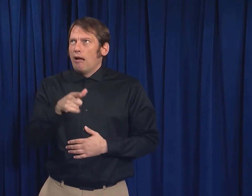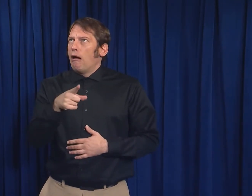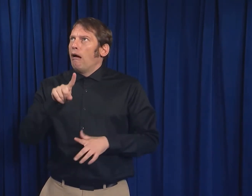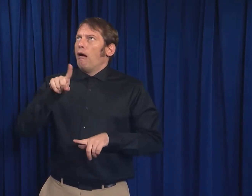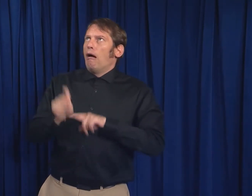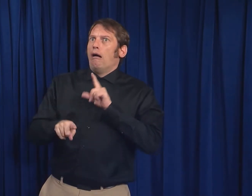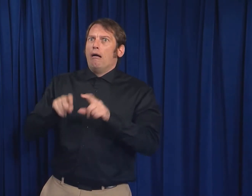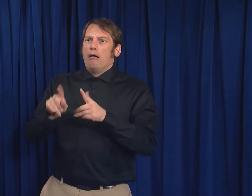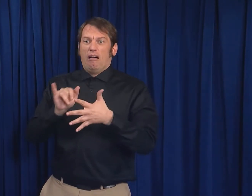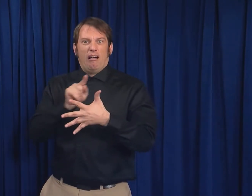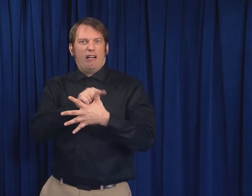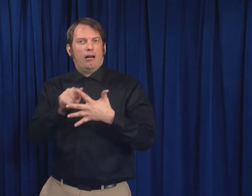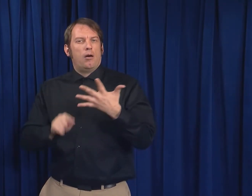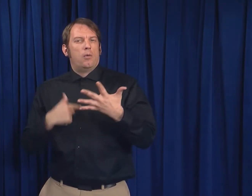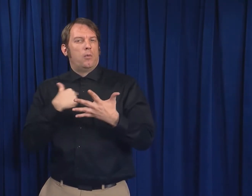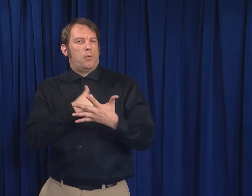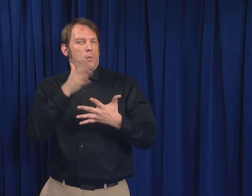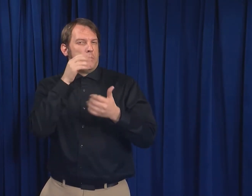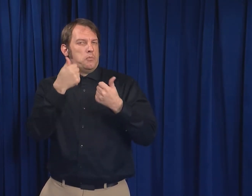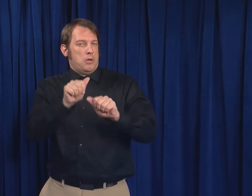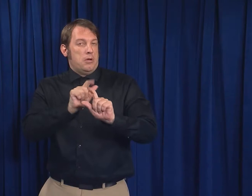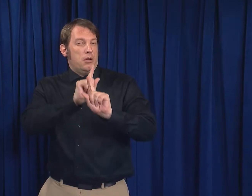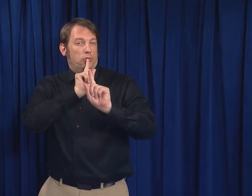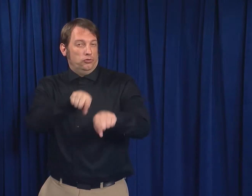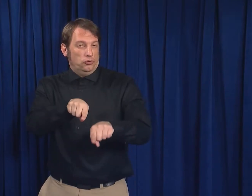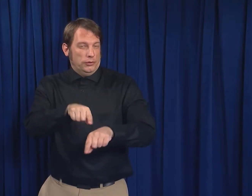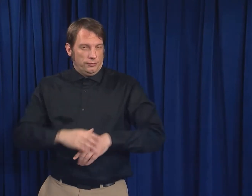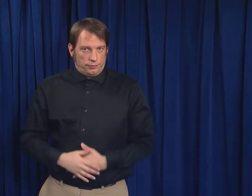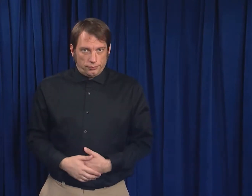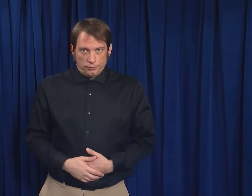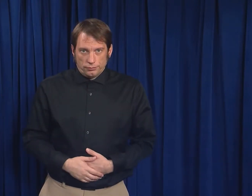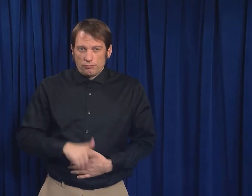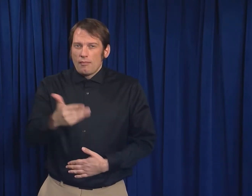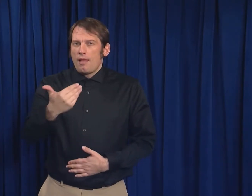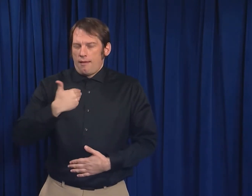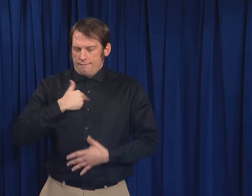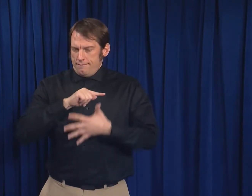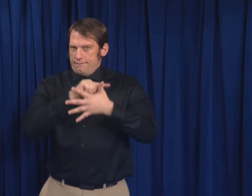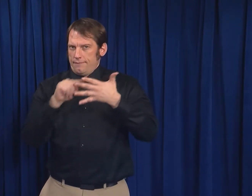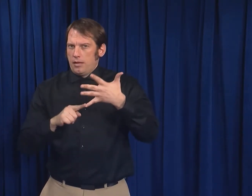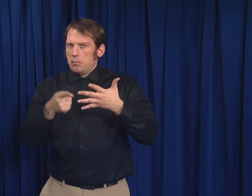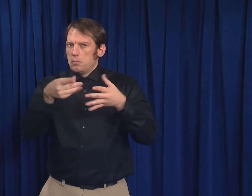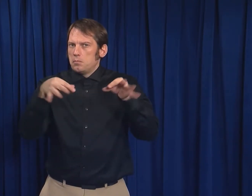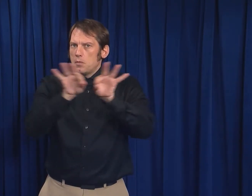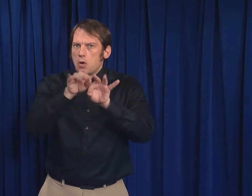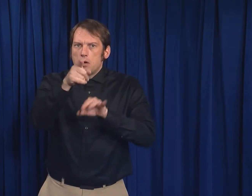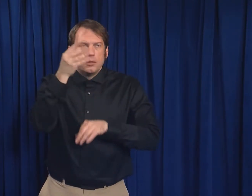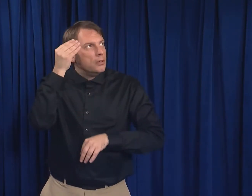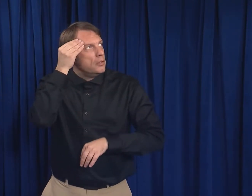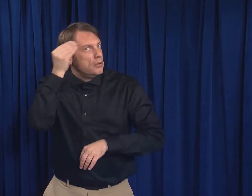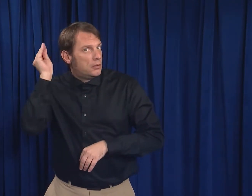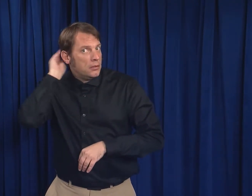These are the questions we will try to answer in this video. Here are some things to keep in mind